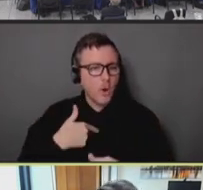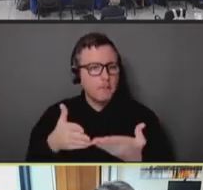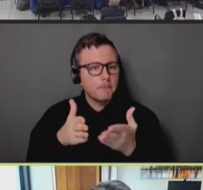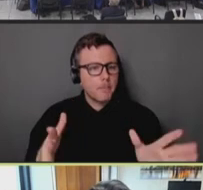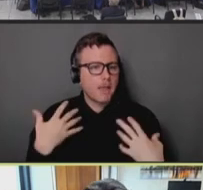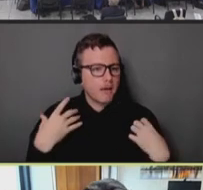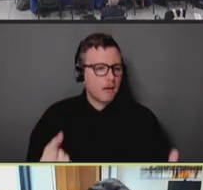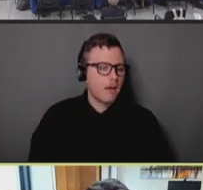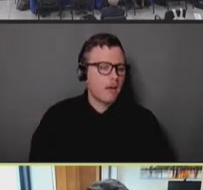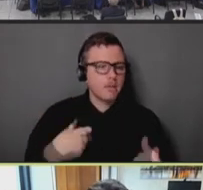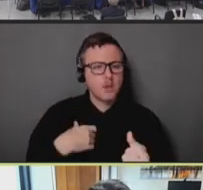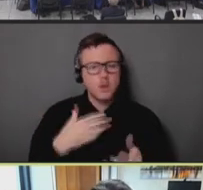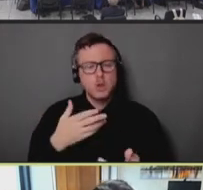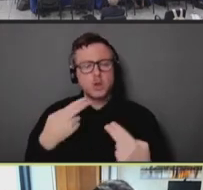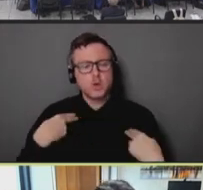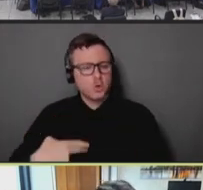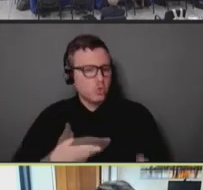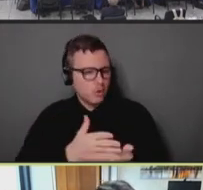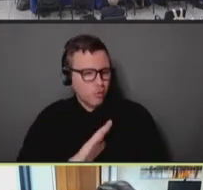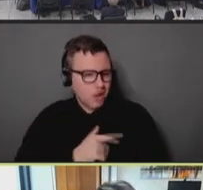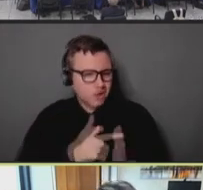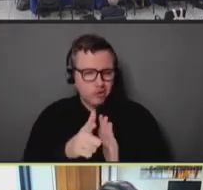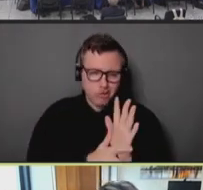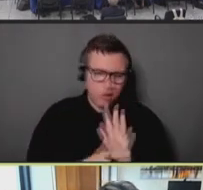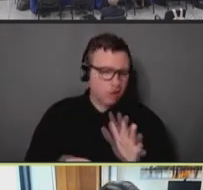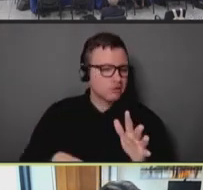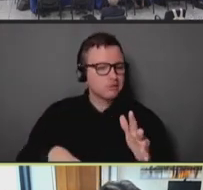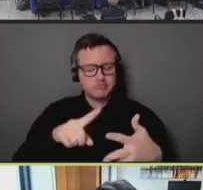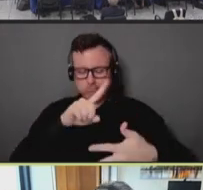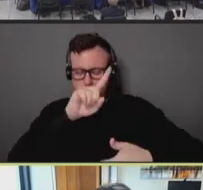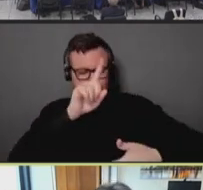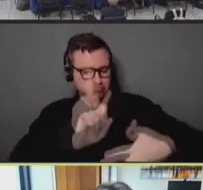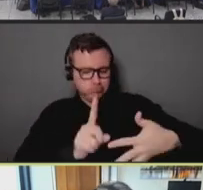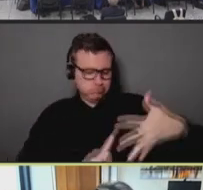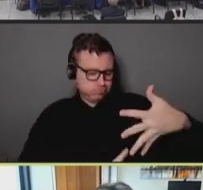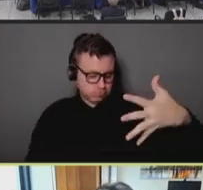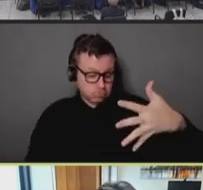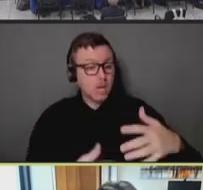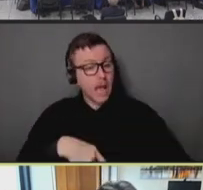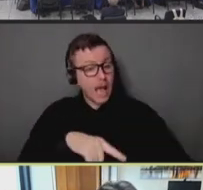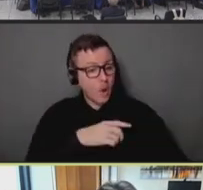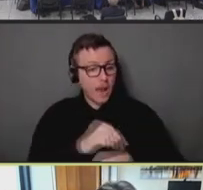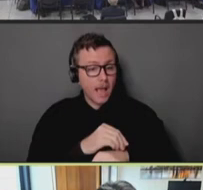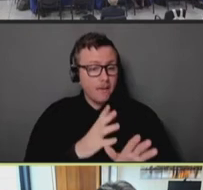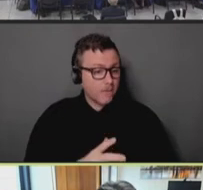in law, from a whole range of disciplines. Our advocates, our community leaders in New York